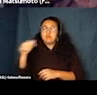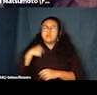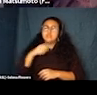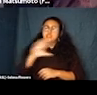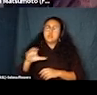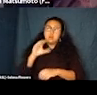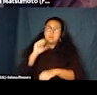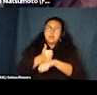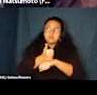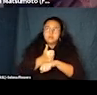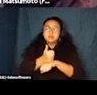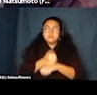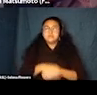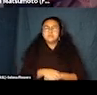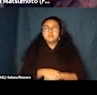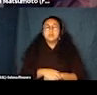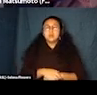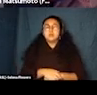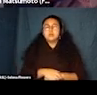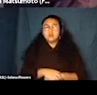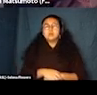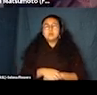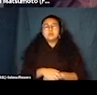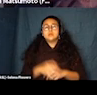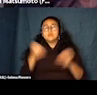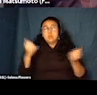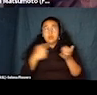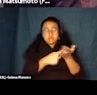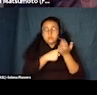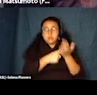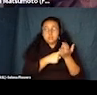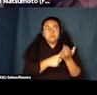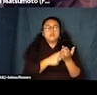I'm going to -- you know, this conversation is very special to me.